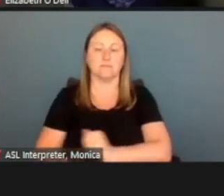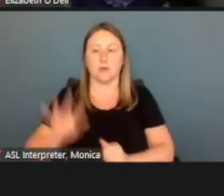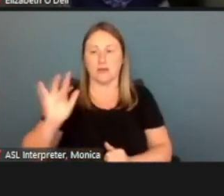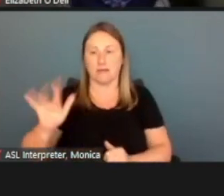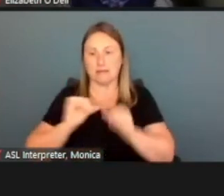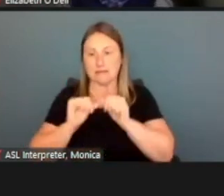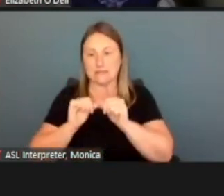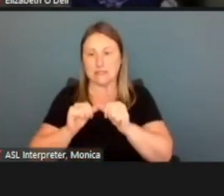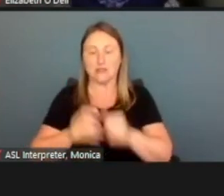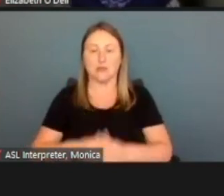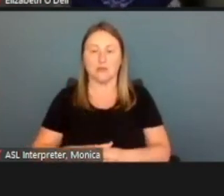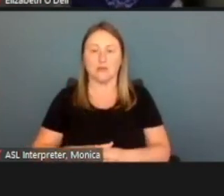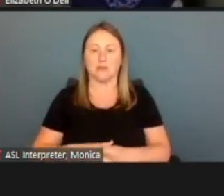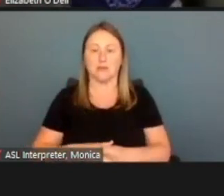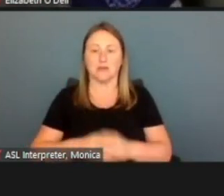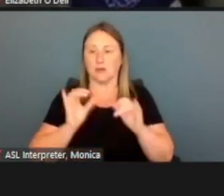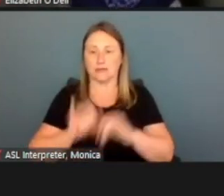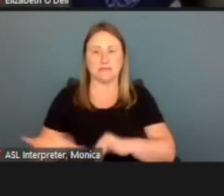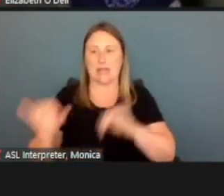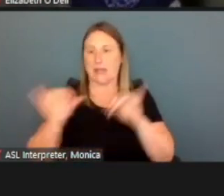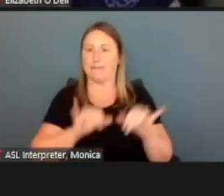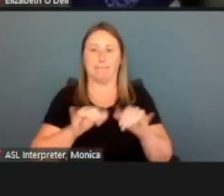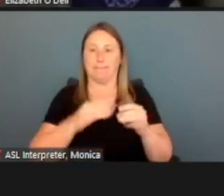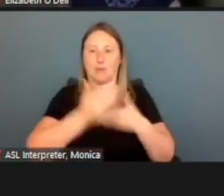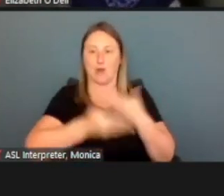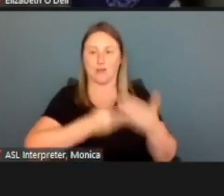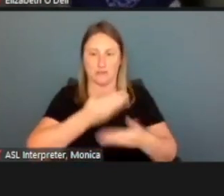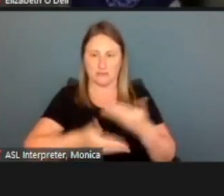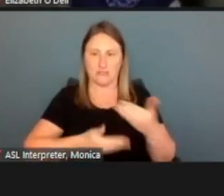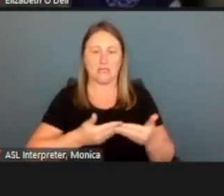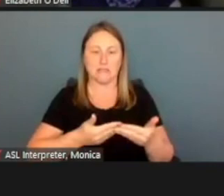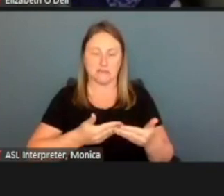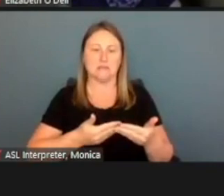And then it goes through that same process of signing it.